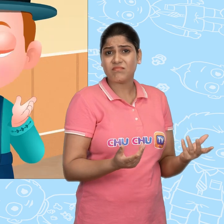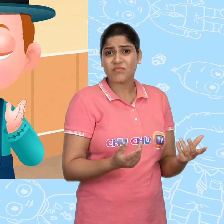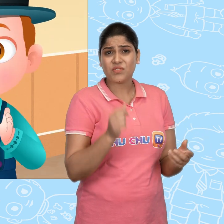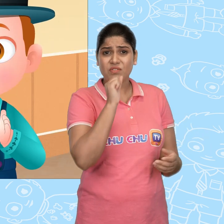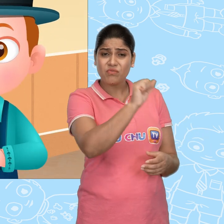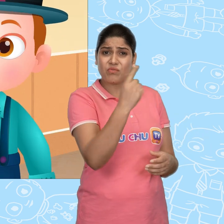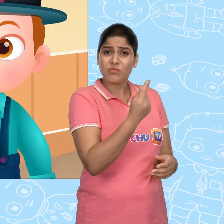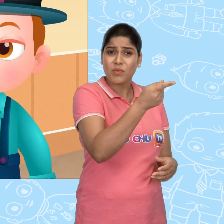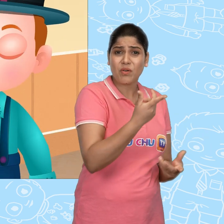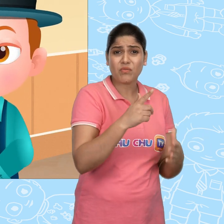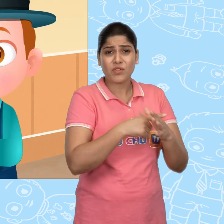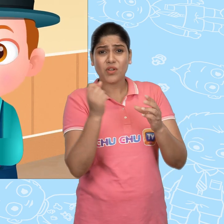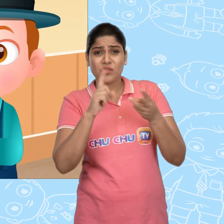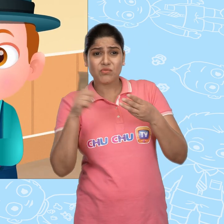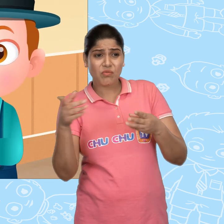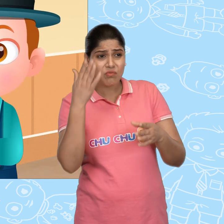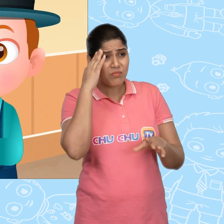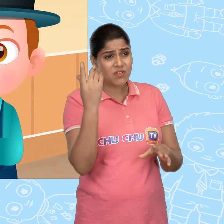Only you and Joe knew about it.